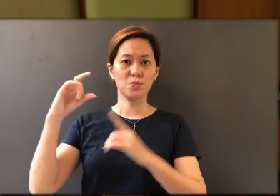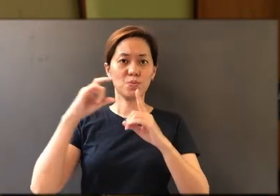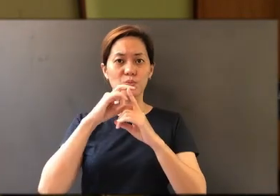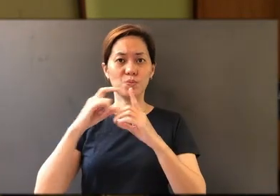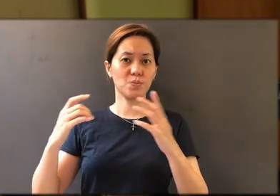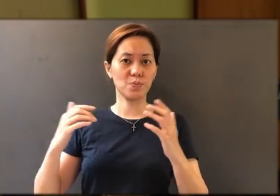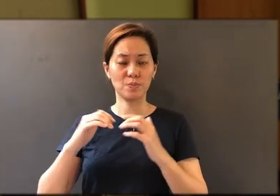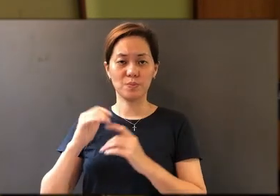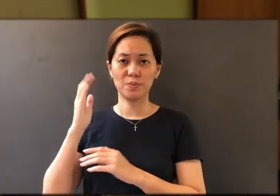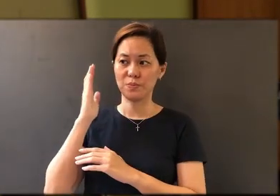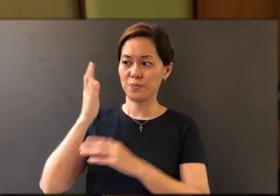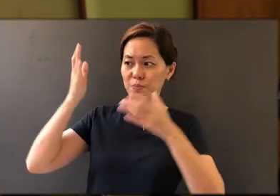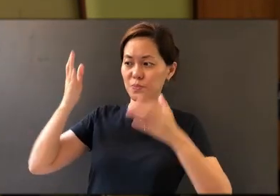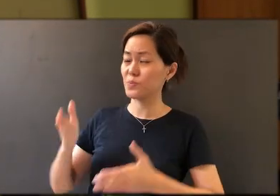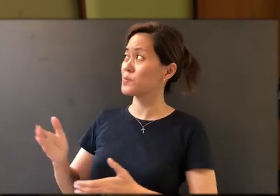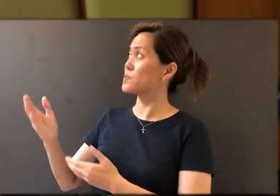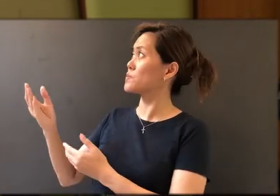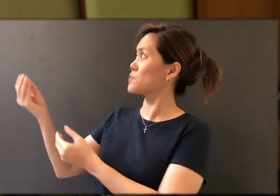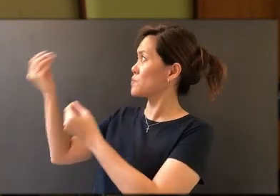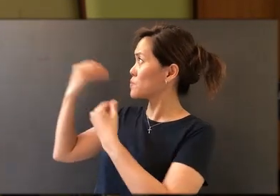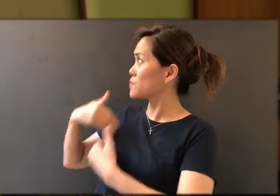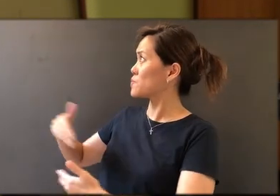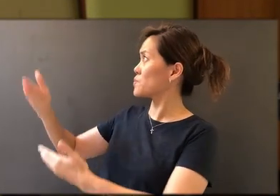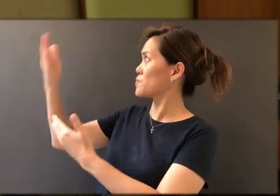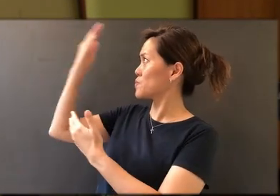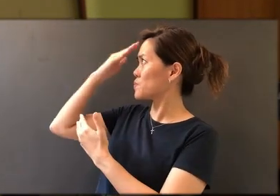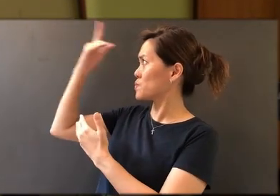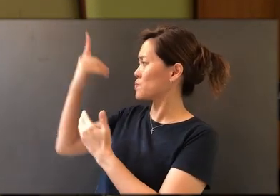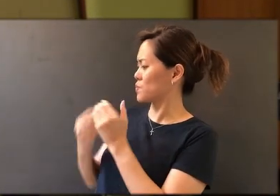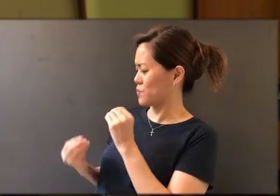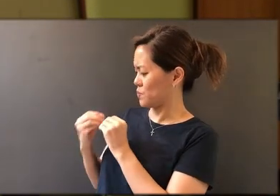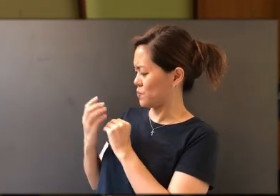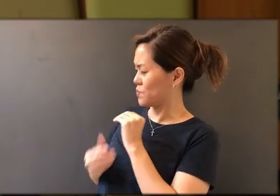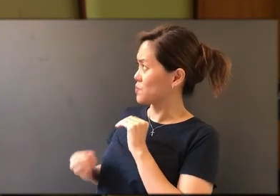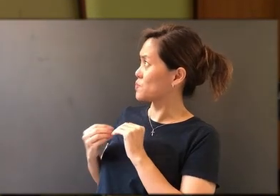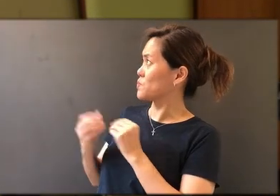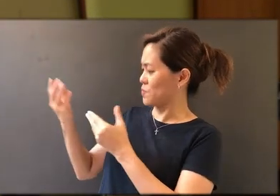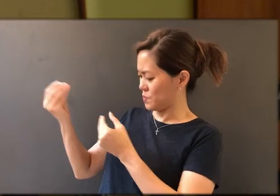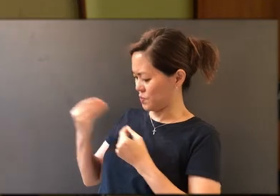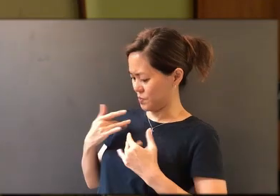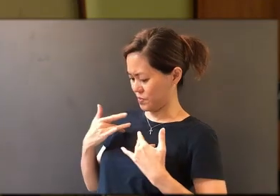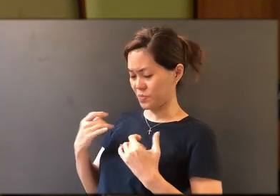that we would know You more and more; that Lord, You give us the courage, the